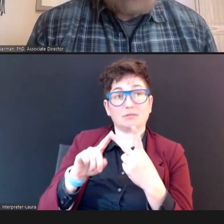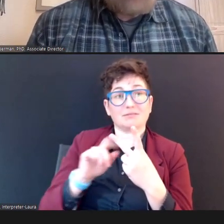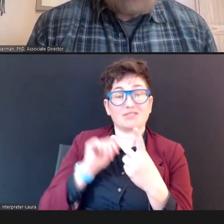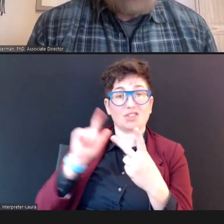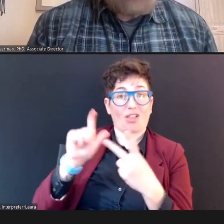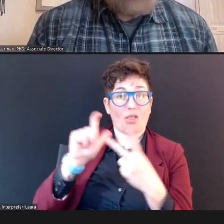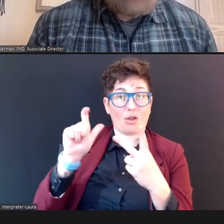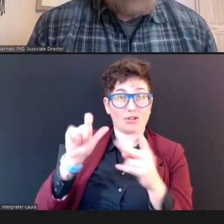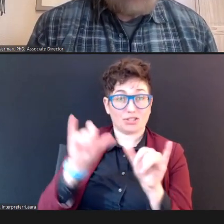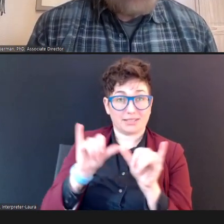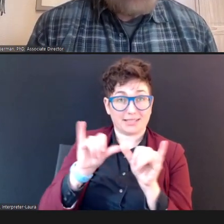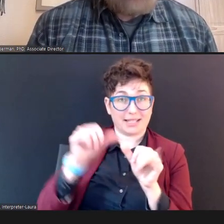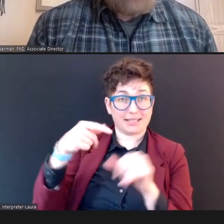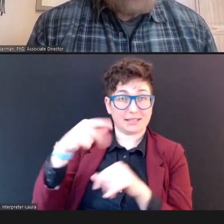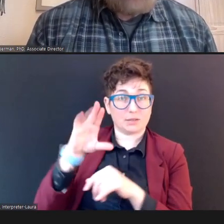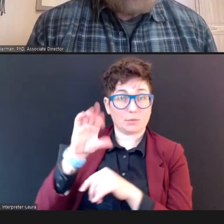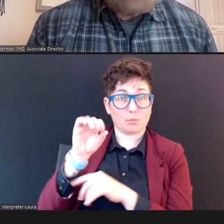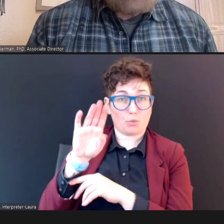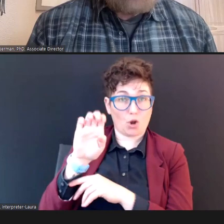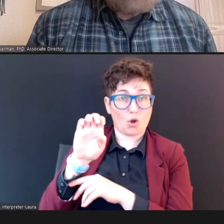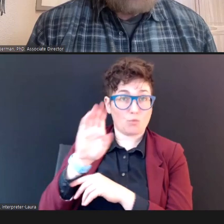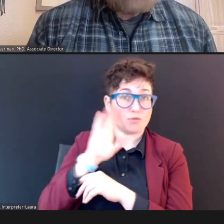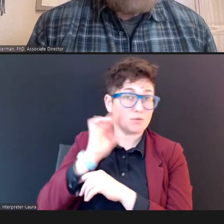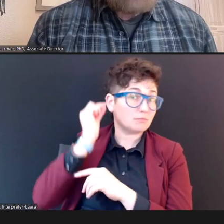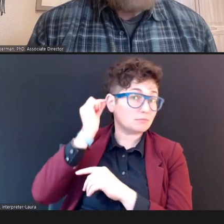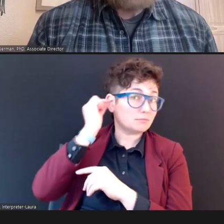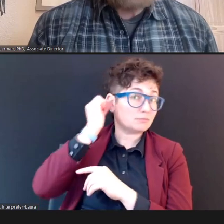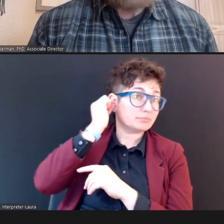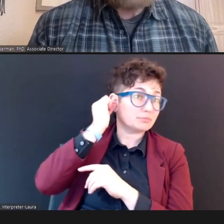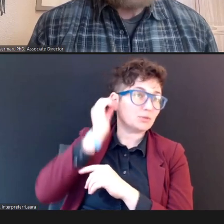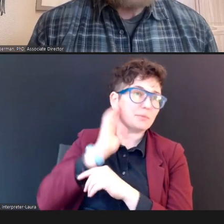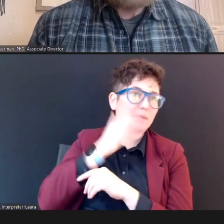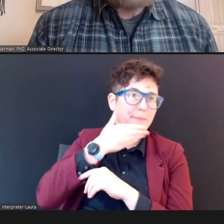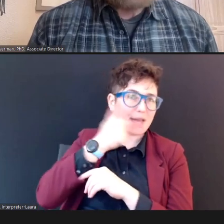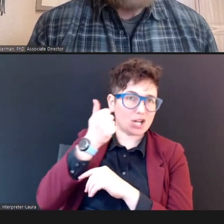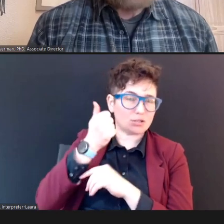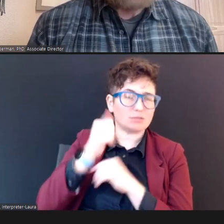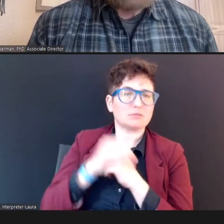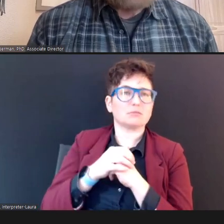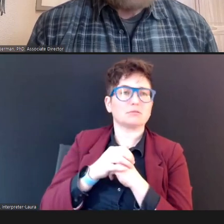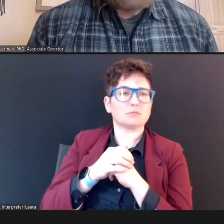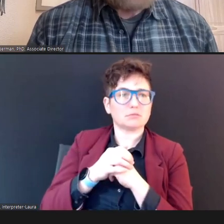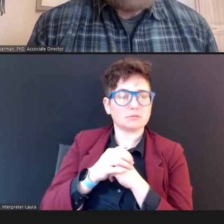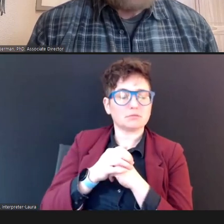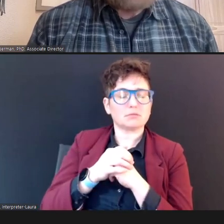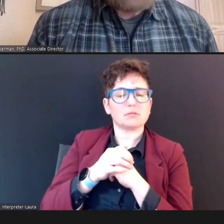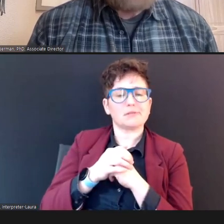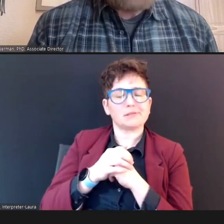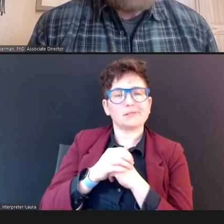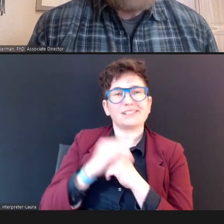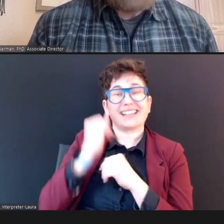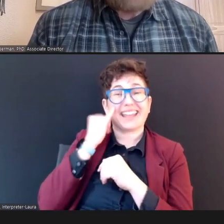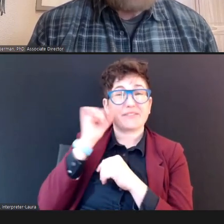the better. So, too small of a probe won't be stable in the ear, it will let